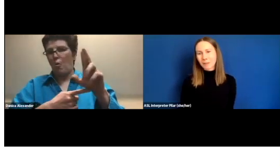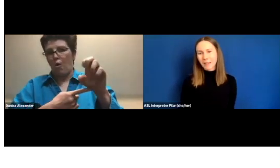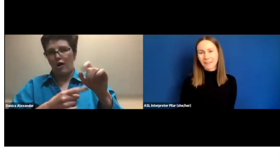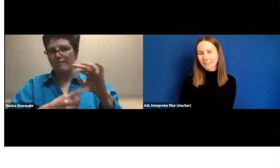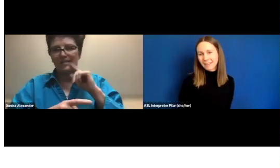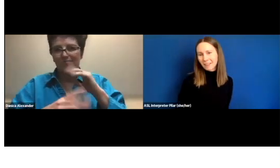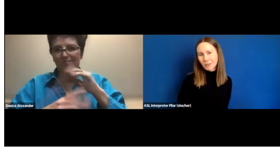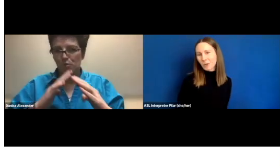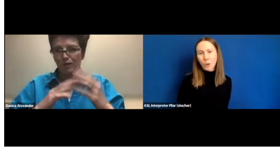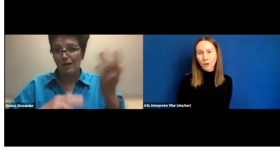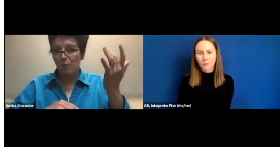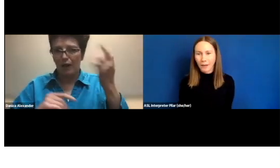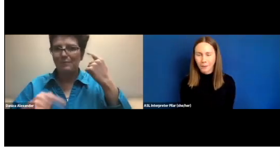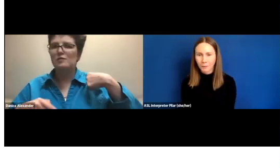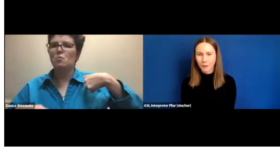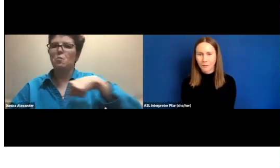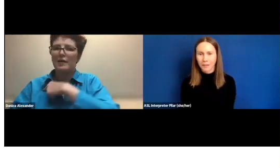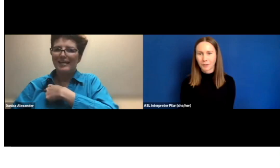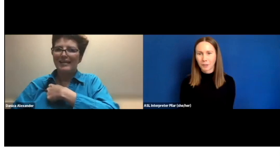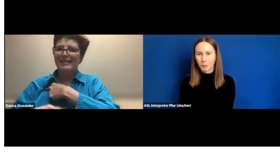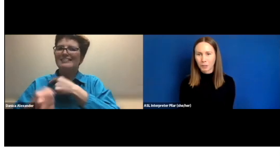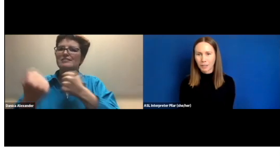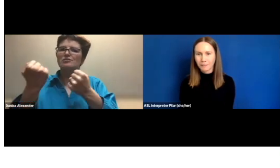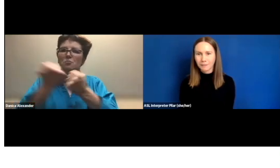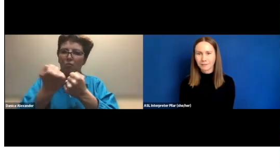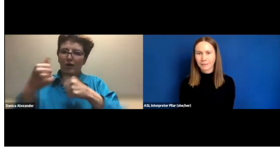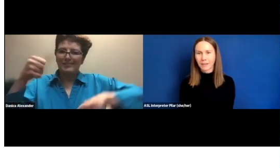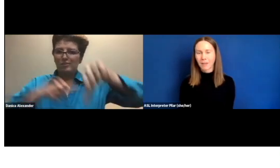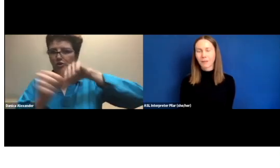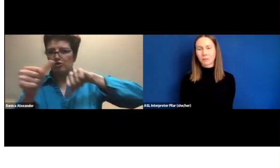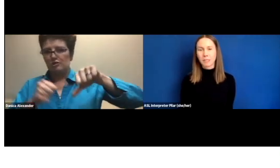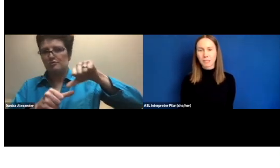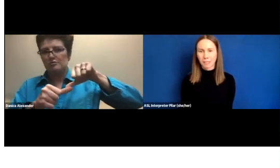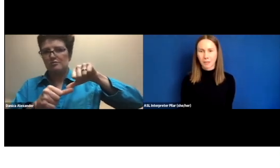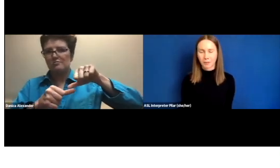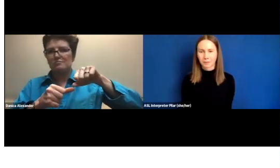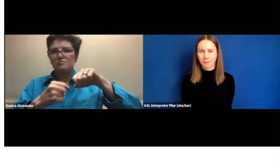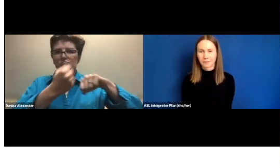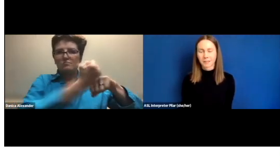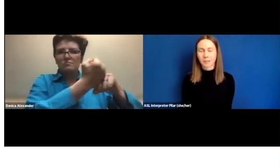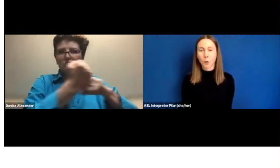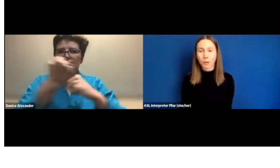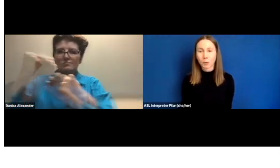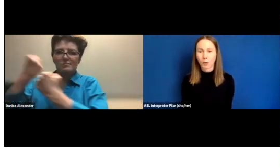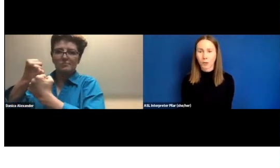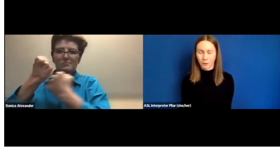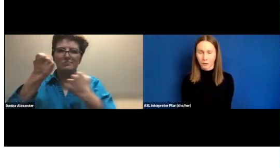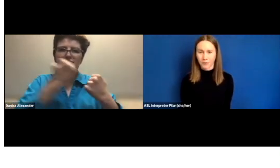Many of those library friends, you know, we're birds of the feather.